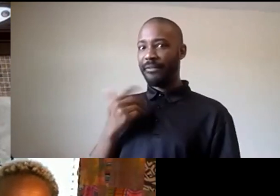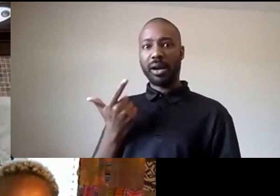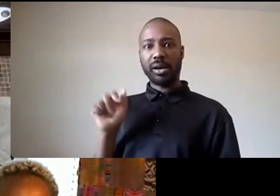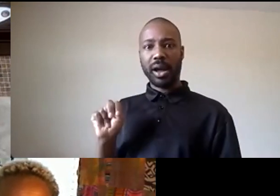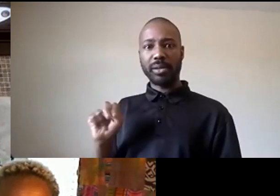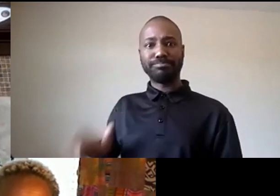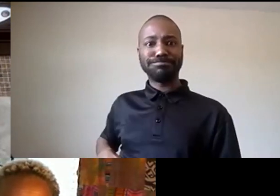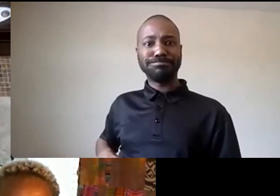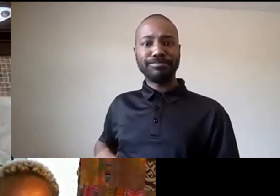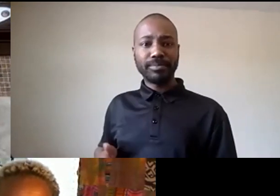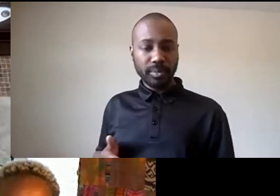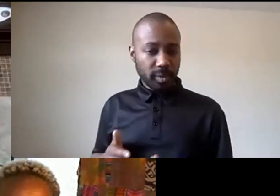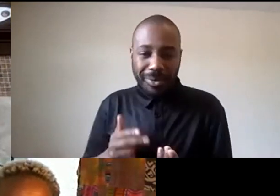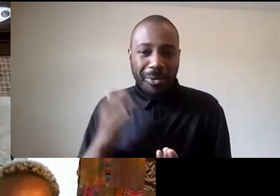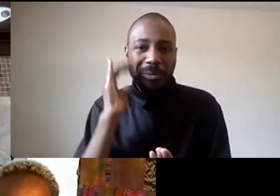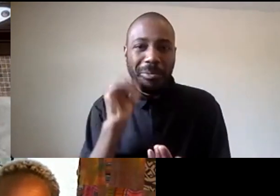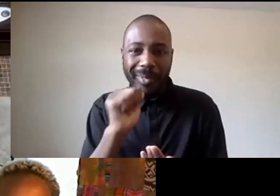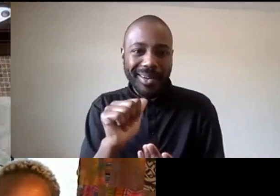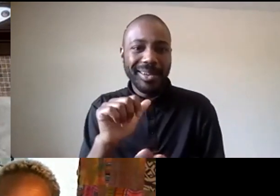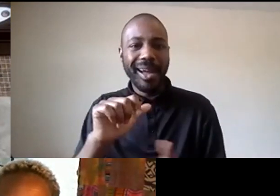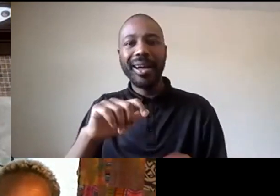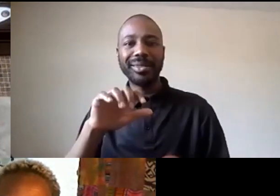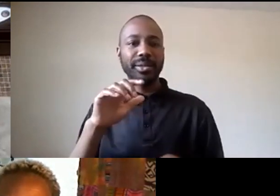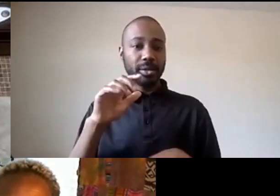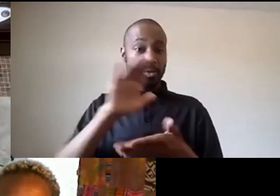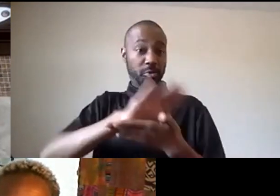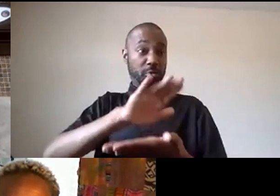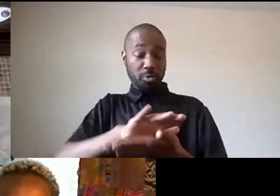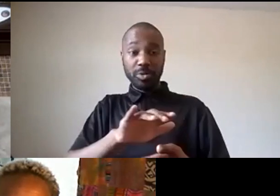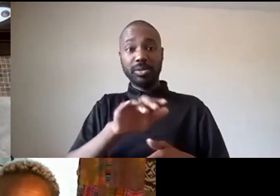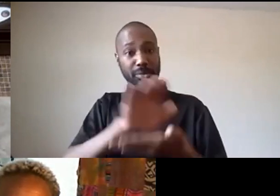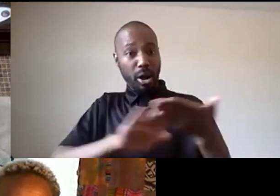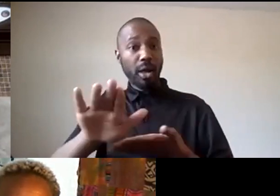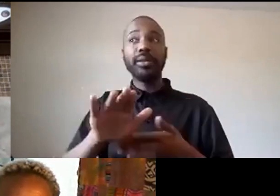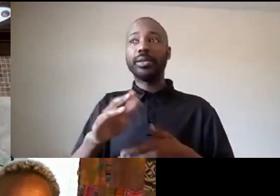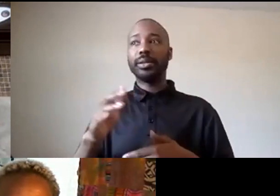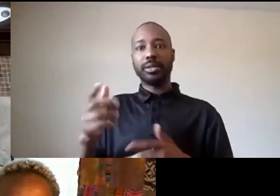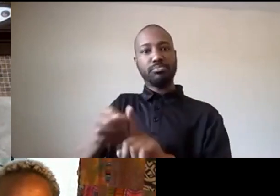um and so the university of wisconsin canceled their contracts with police